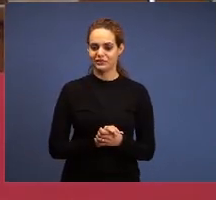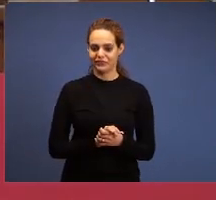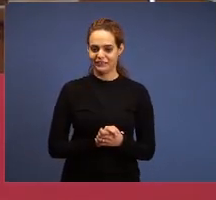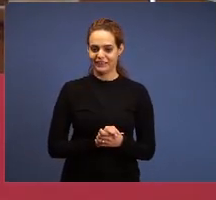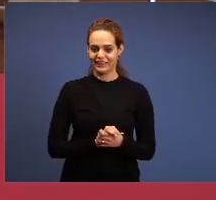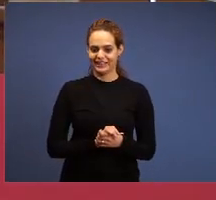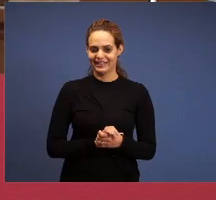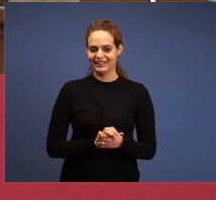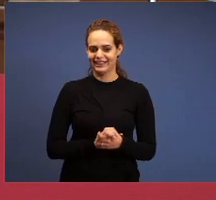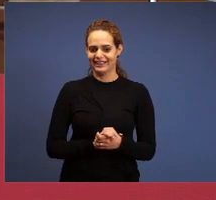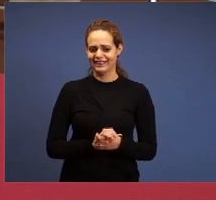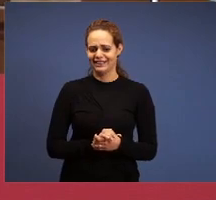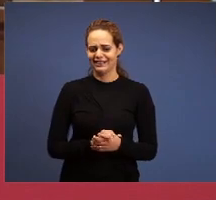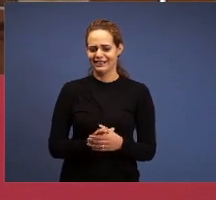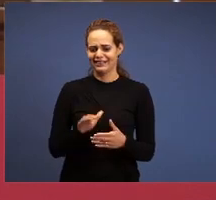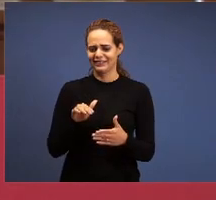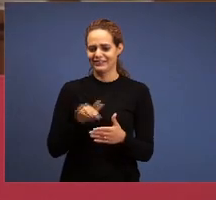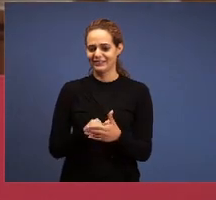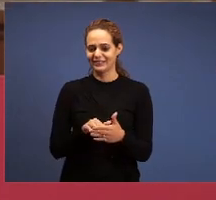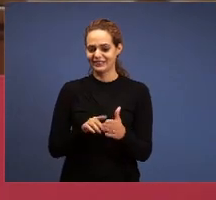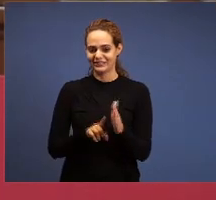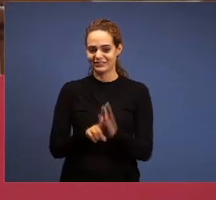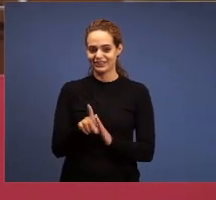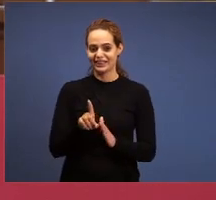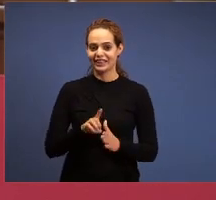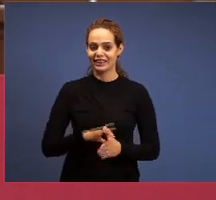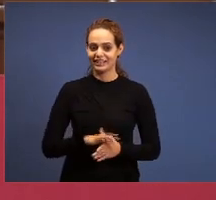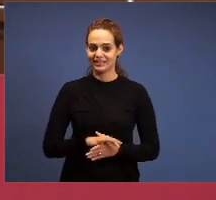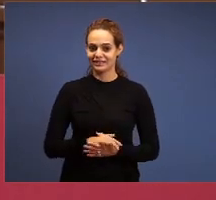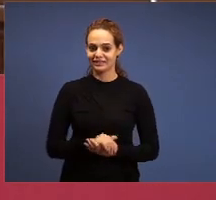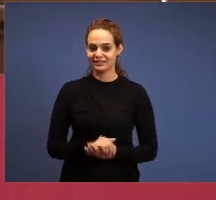here, Gilson, look here, this one will stay